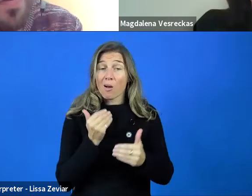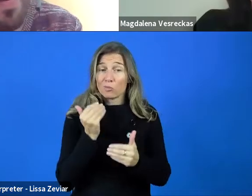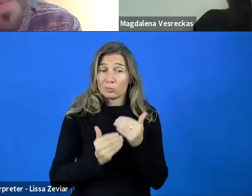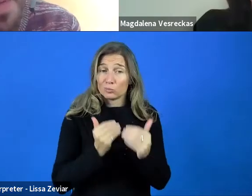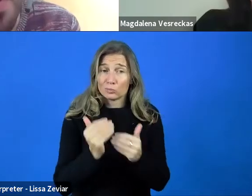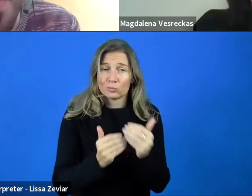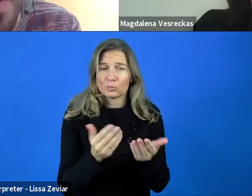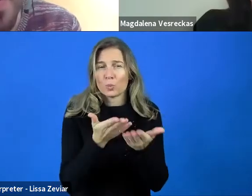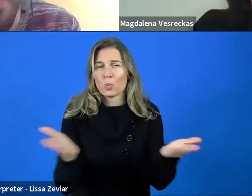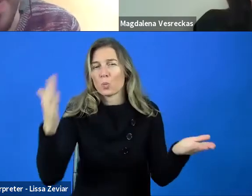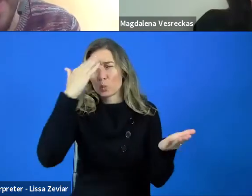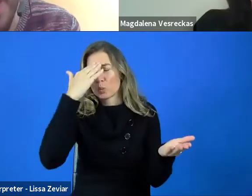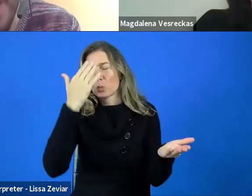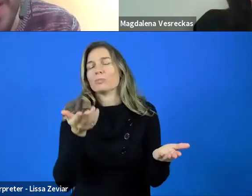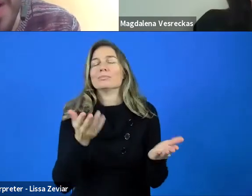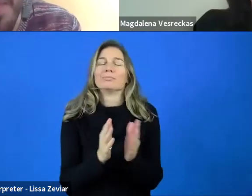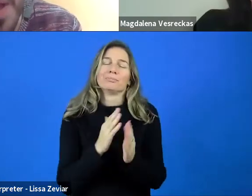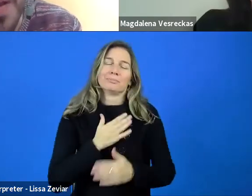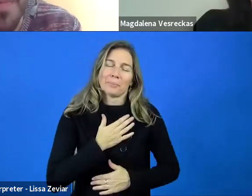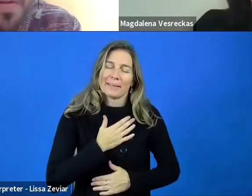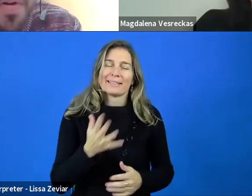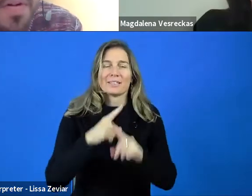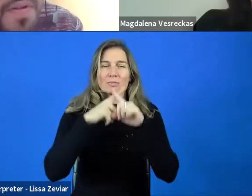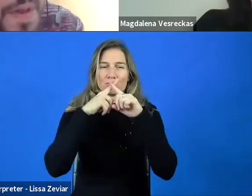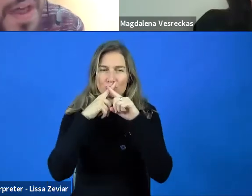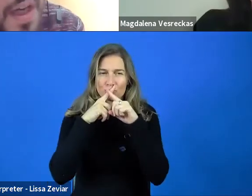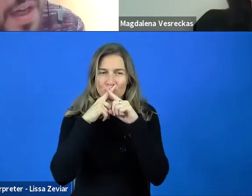To remain muted during the meeting when you are not speaking.